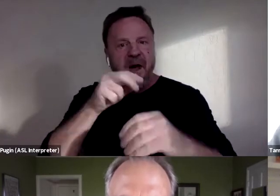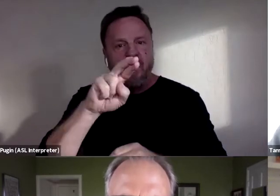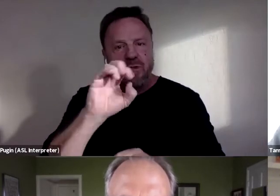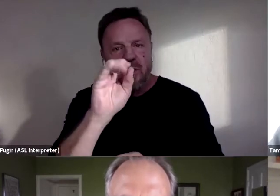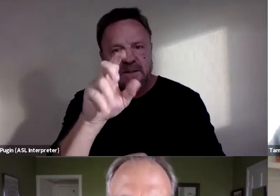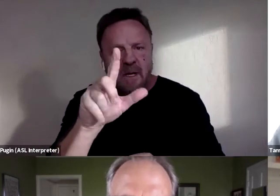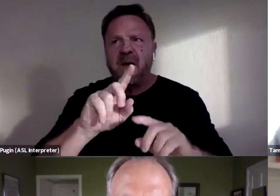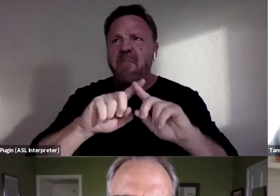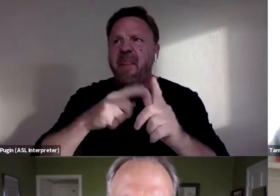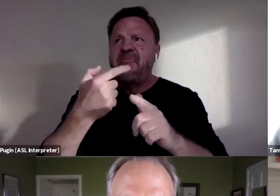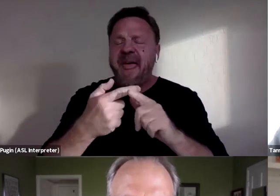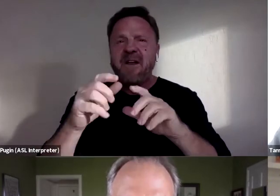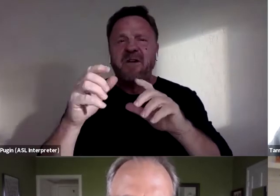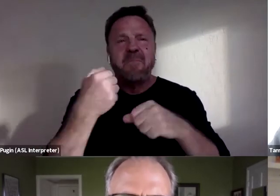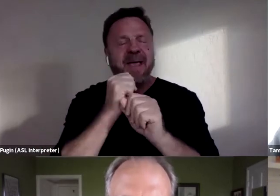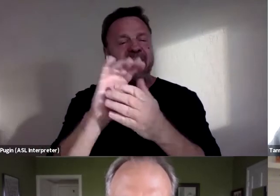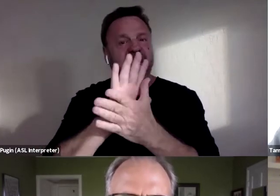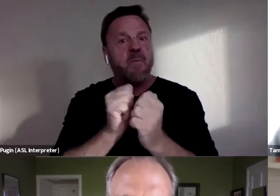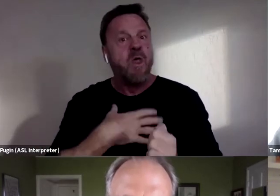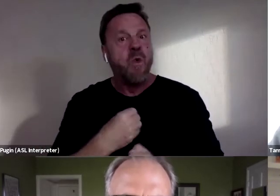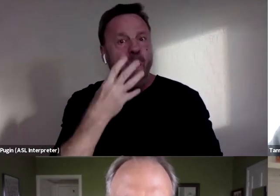with white directors was actually terrifying to me.